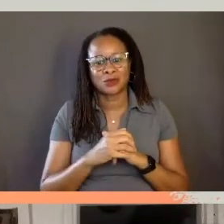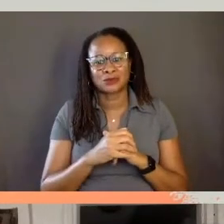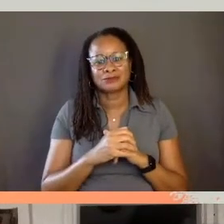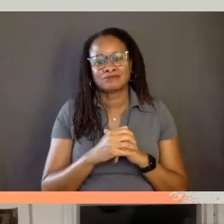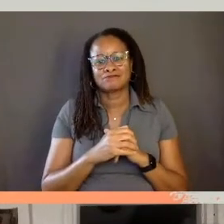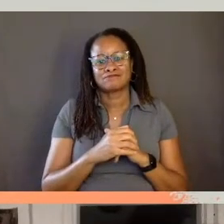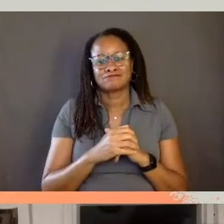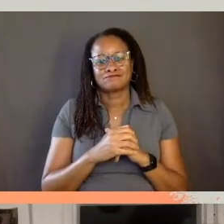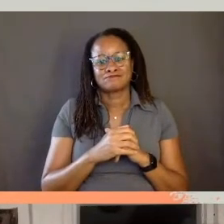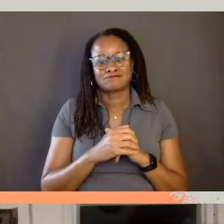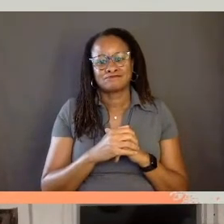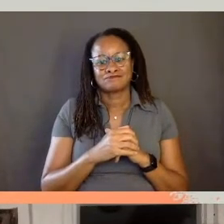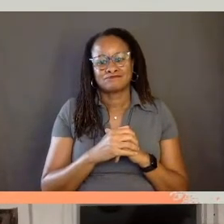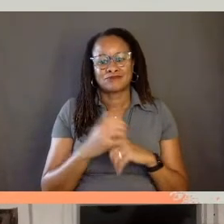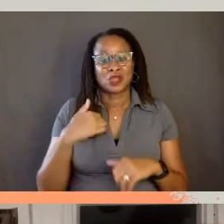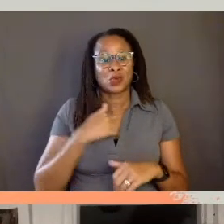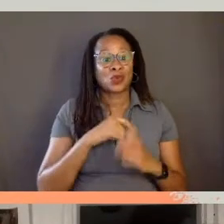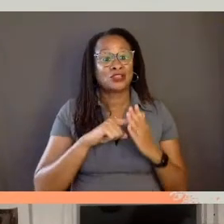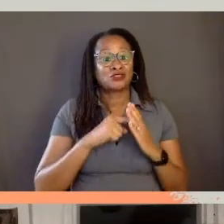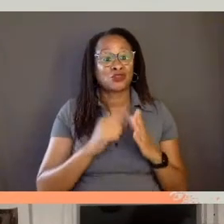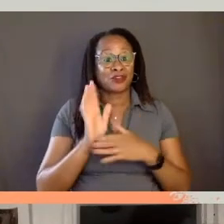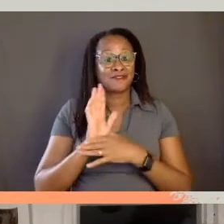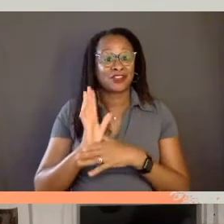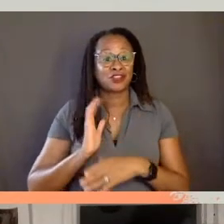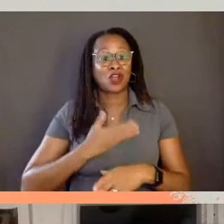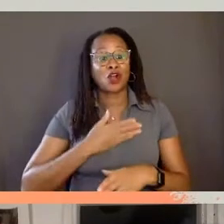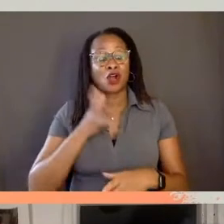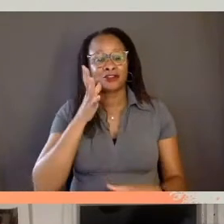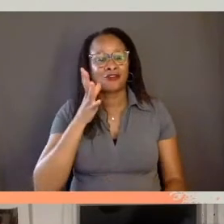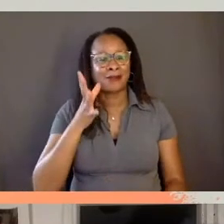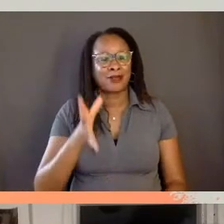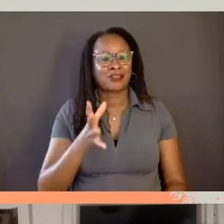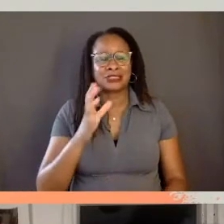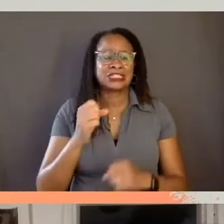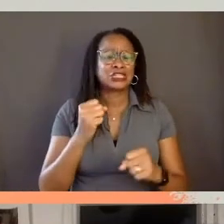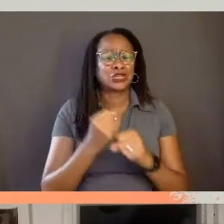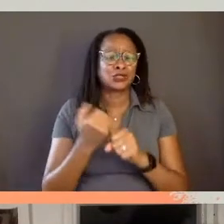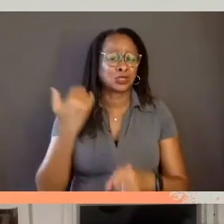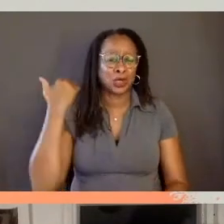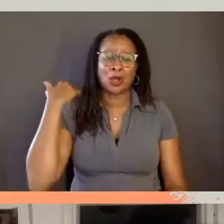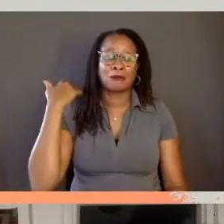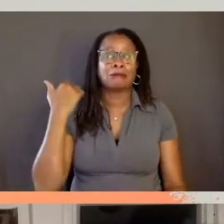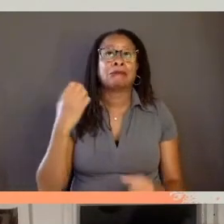We started filming our grandmother years ago, years and years ago now.